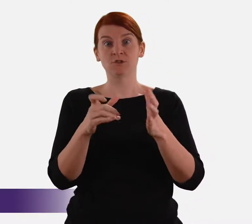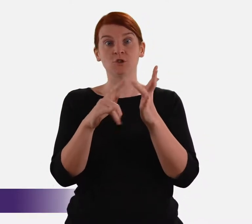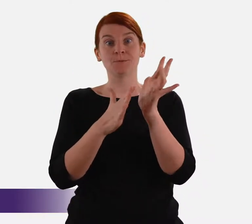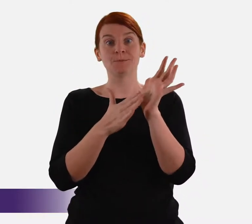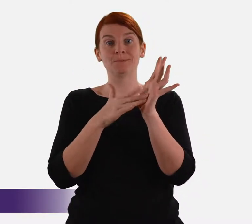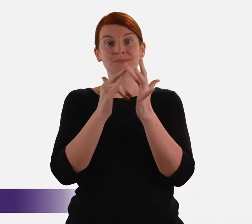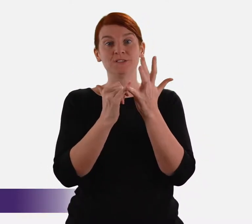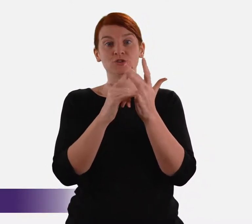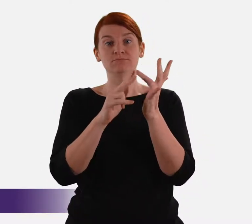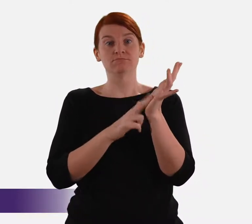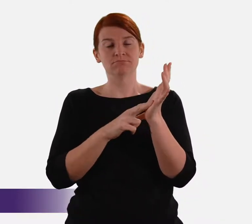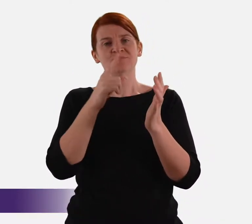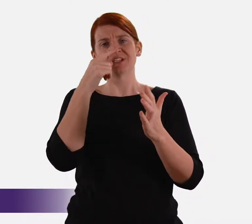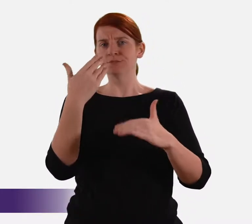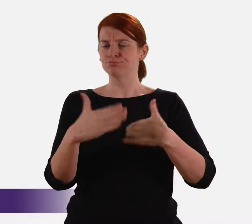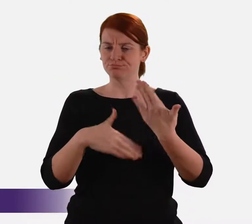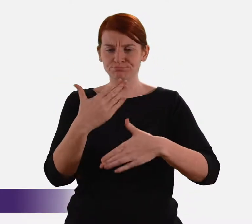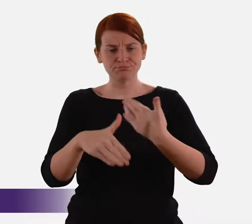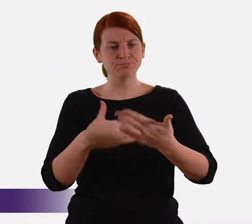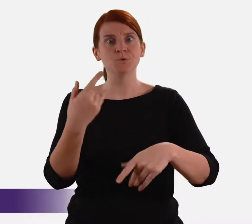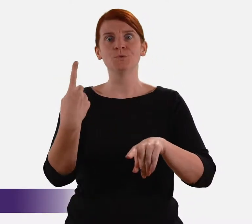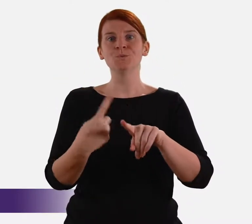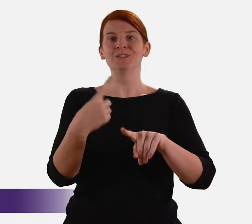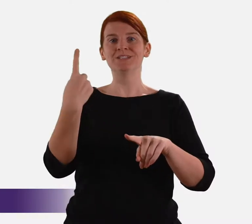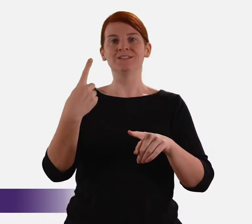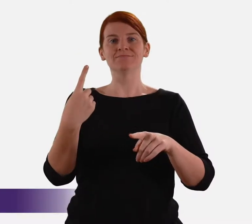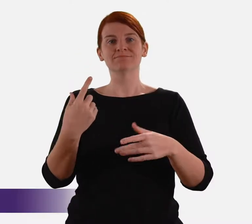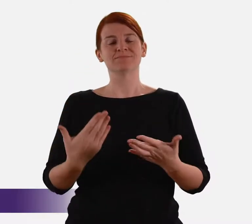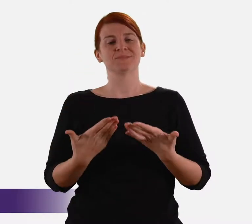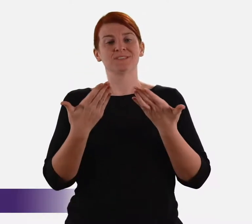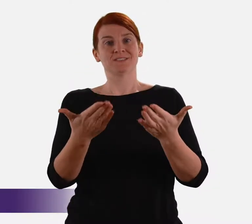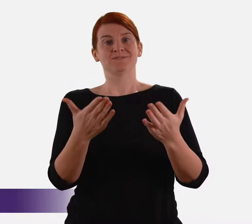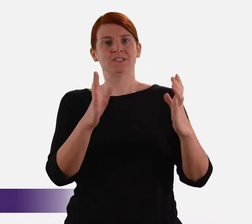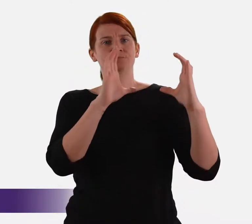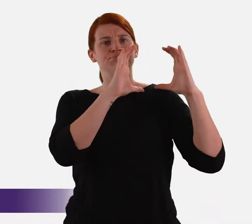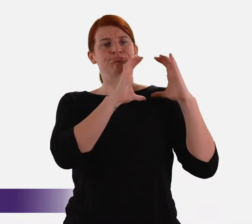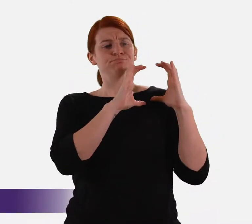Commission can operate effectively to discharge